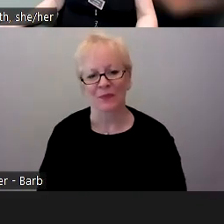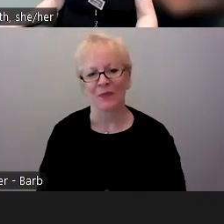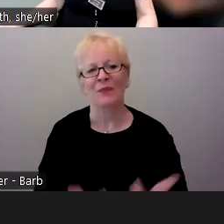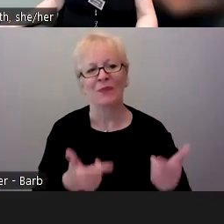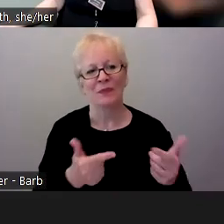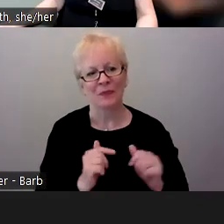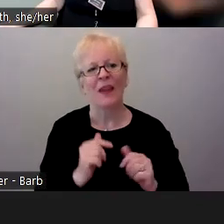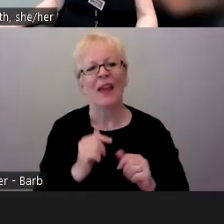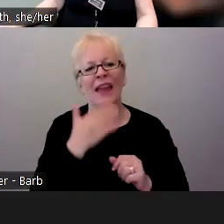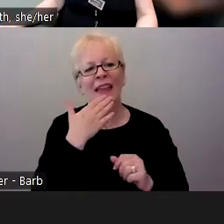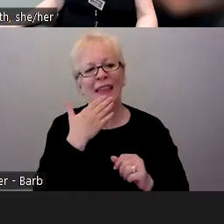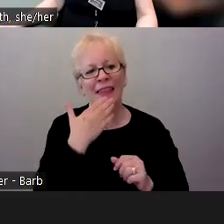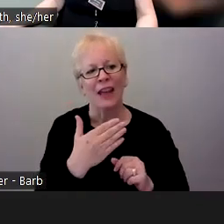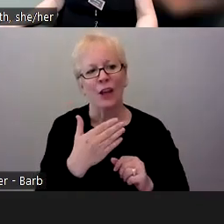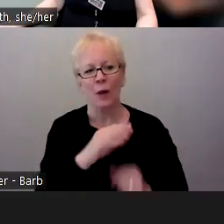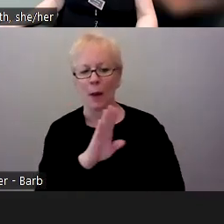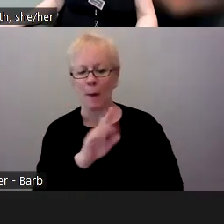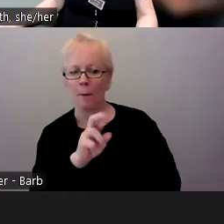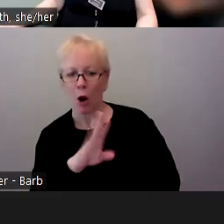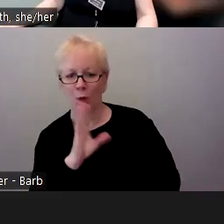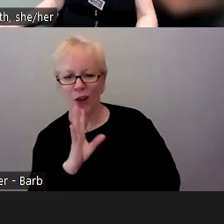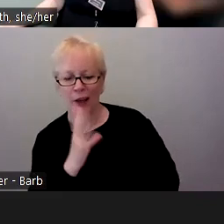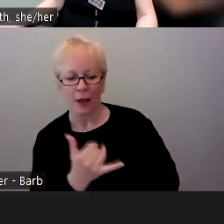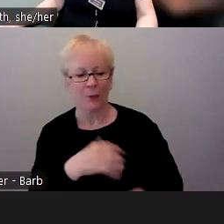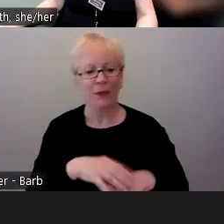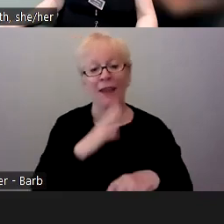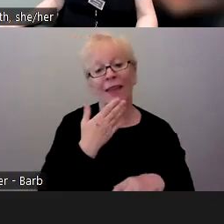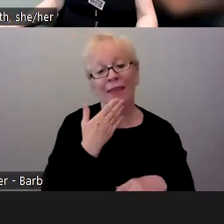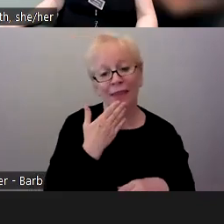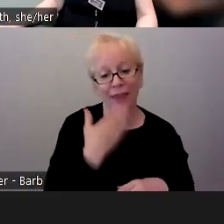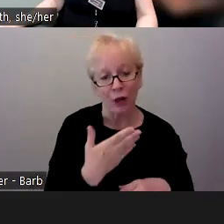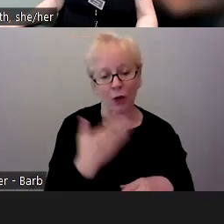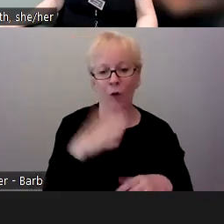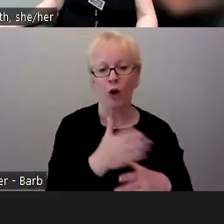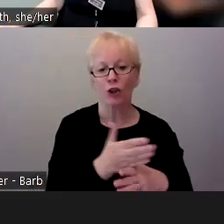And Jen, along with the difference, it's also pointing out that many people join the program